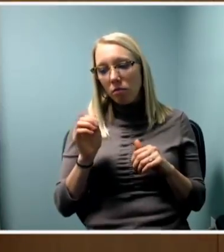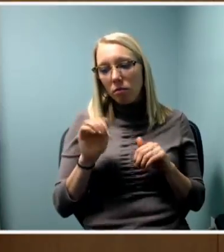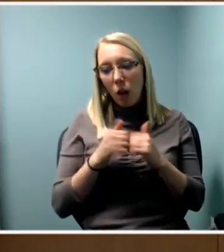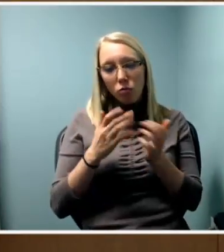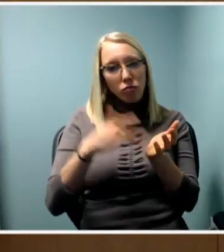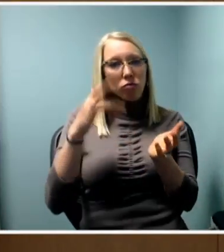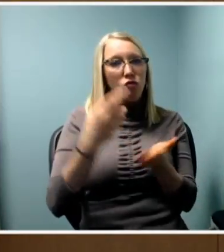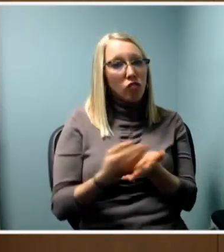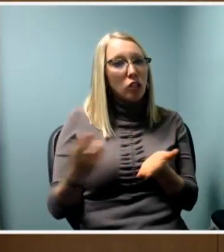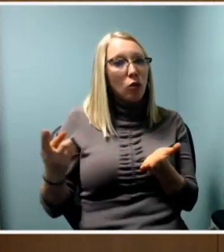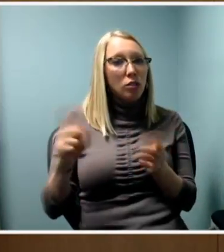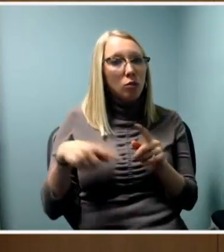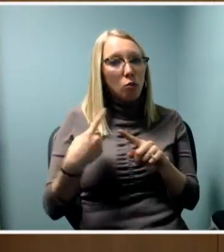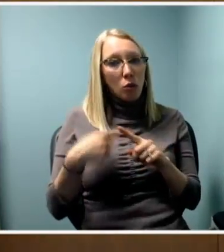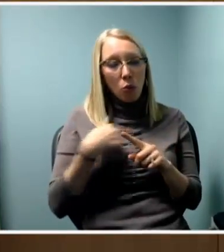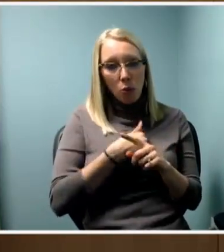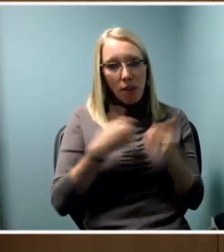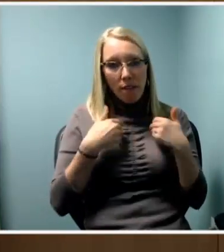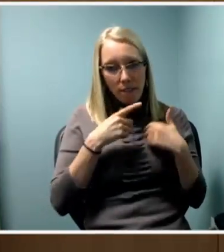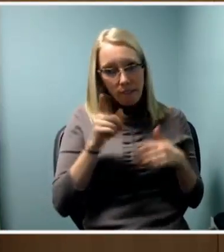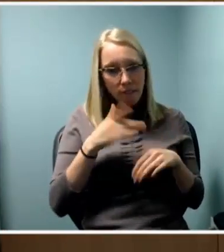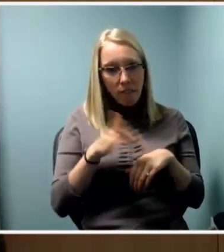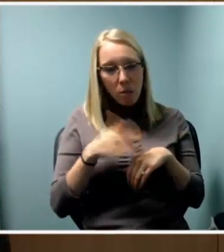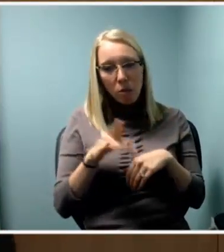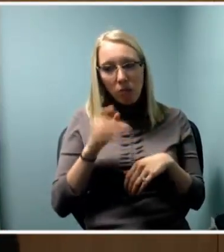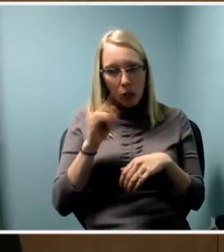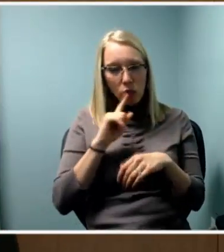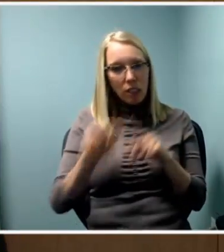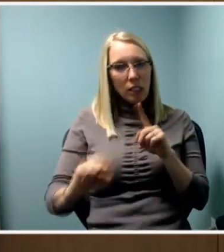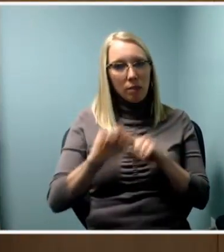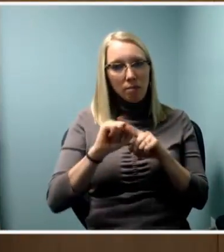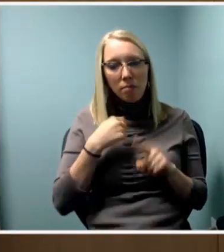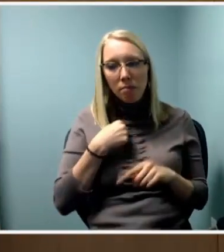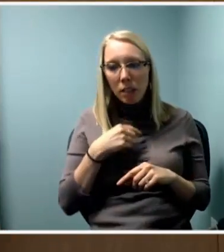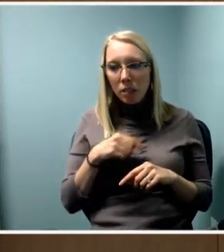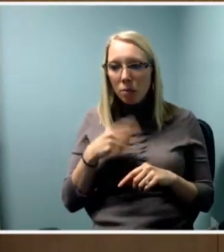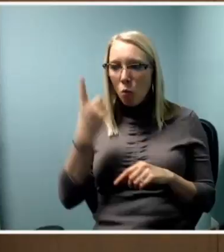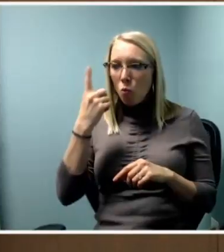Those resonated for me but the one that was really really strong was